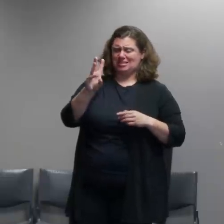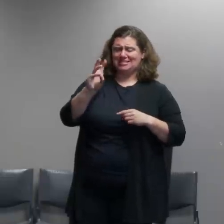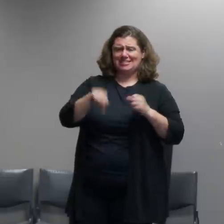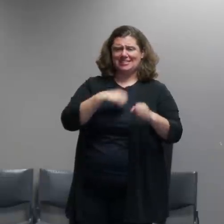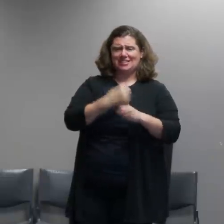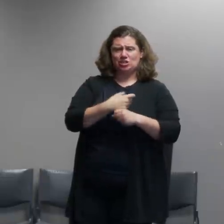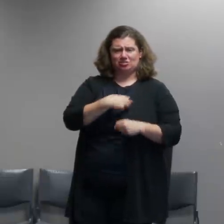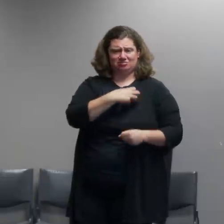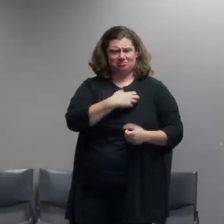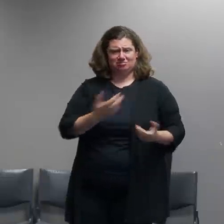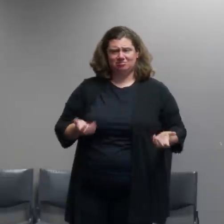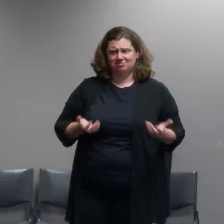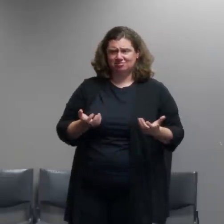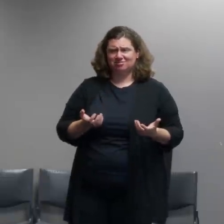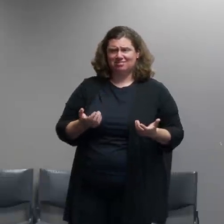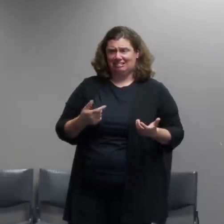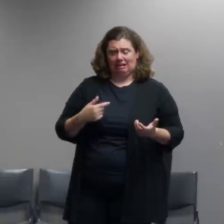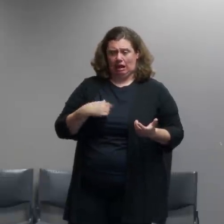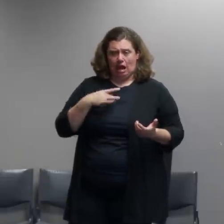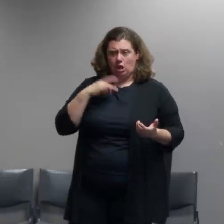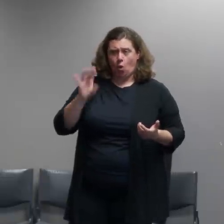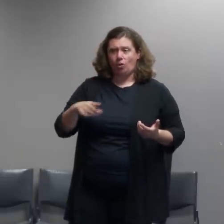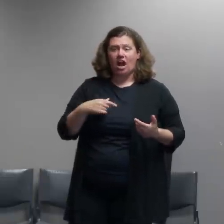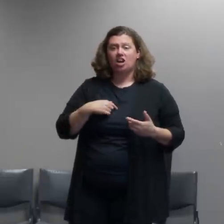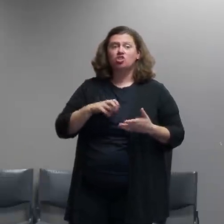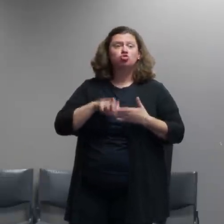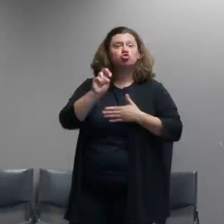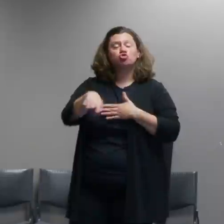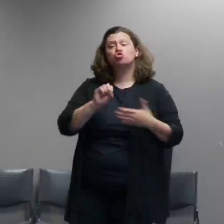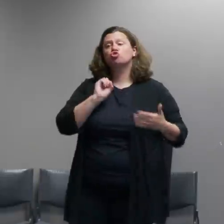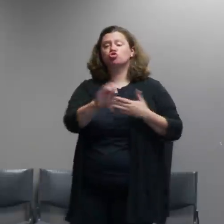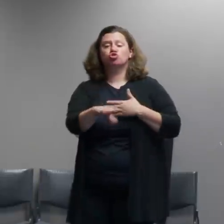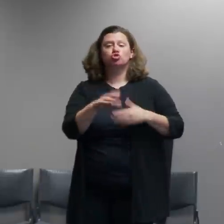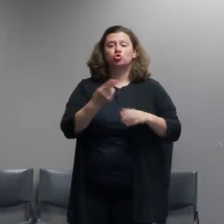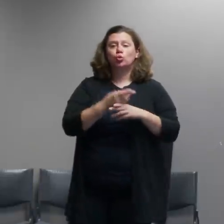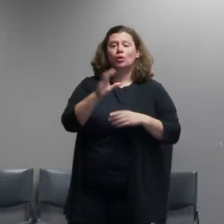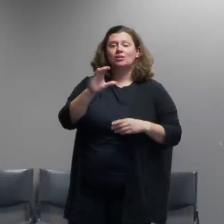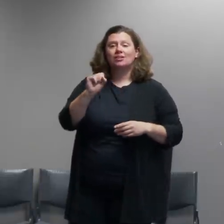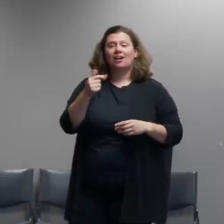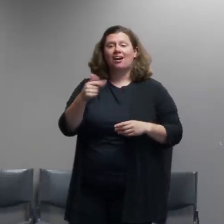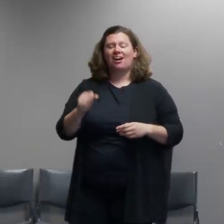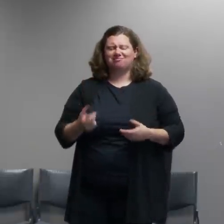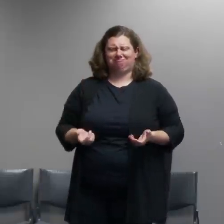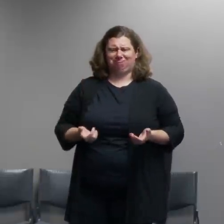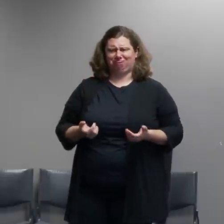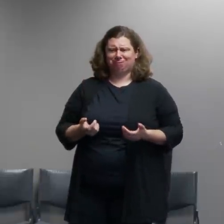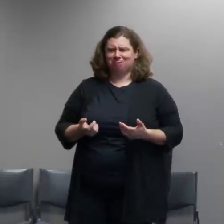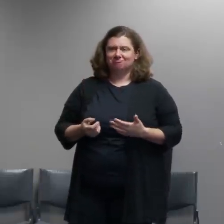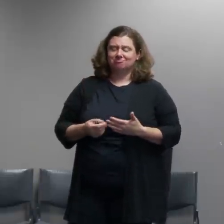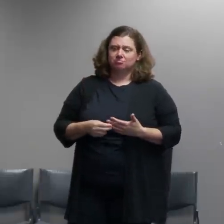of having to use something like that in our community but